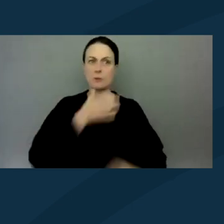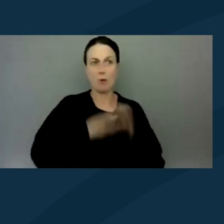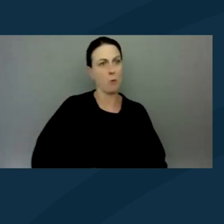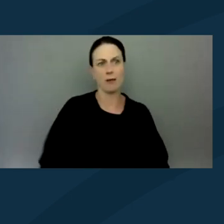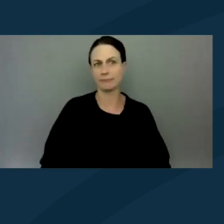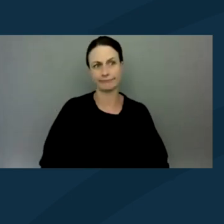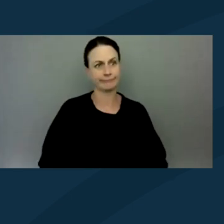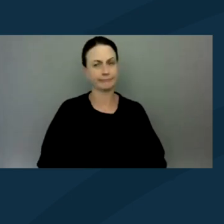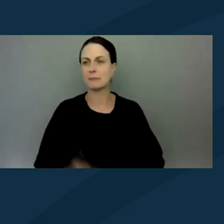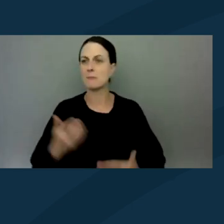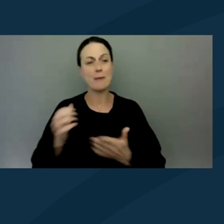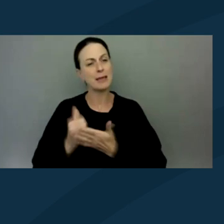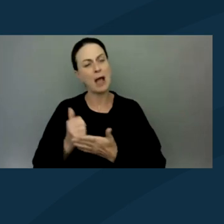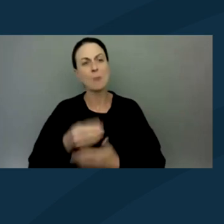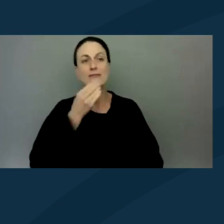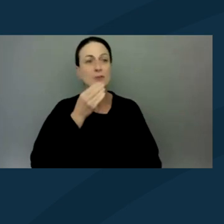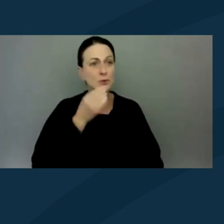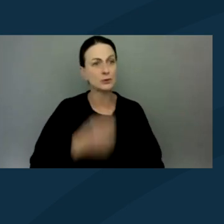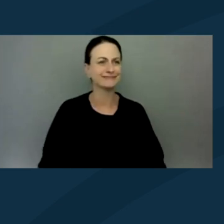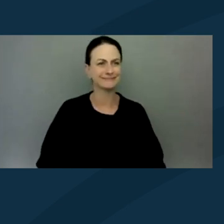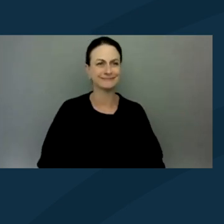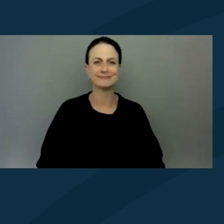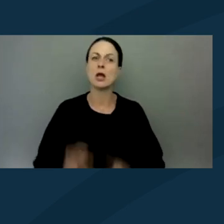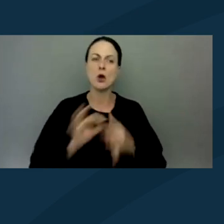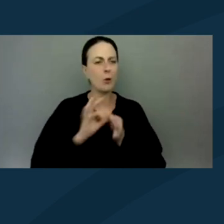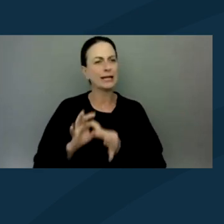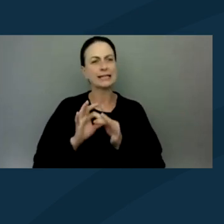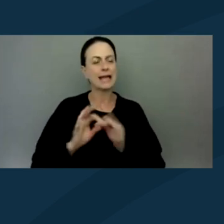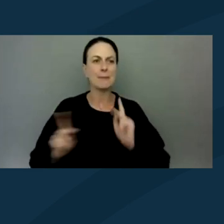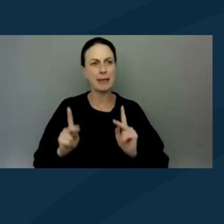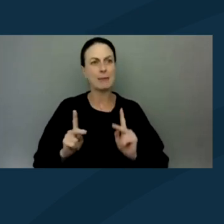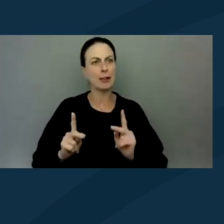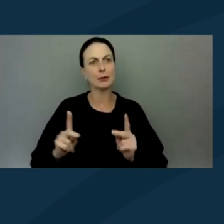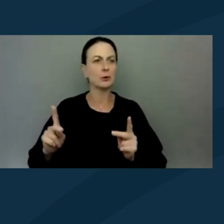Maybe you could help with the food or you could help coordinate the people who do the food, or the jail support,